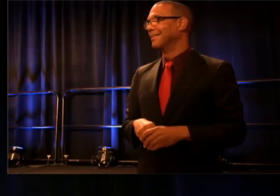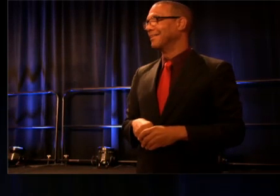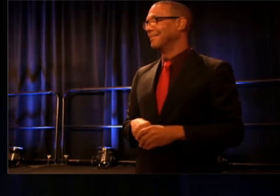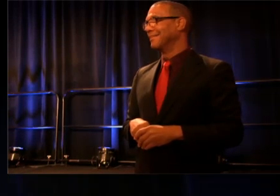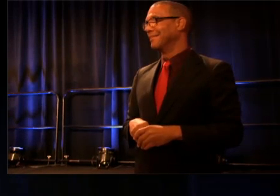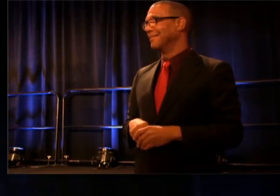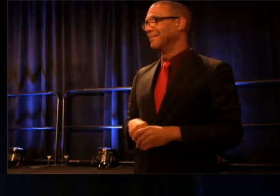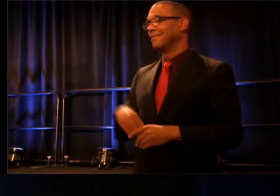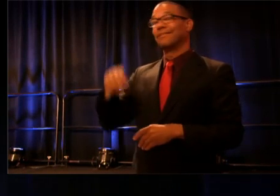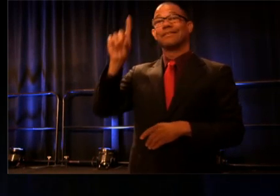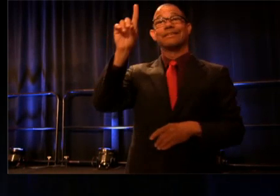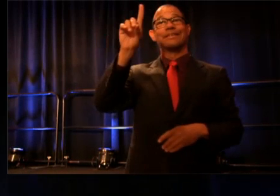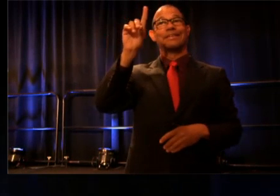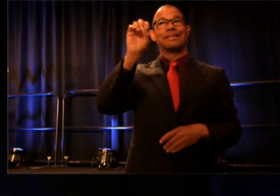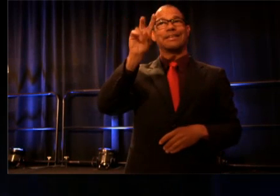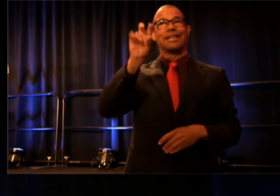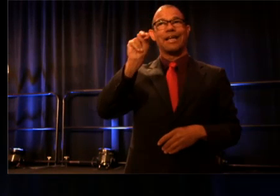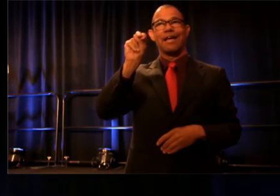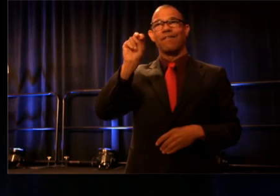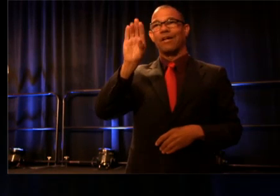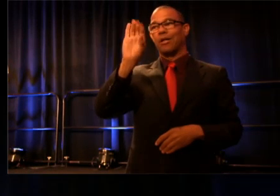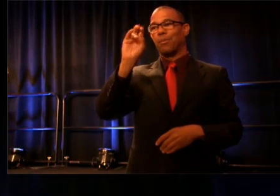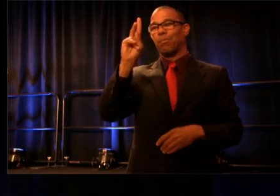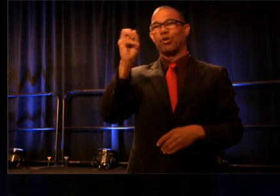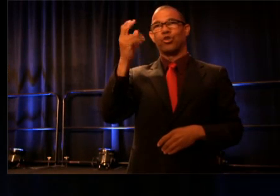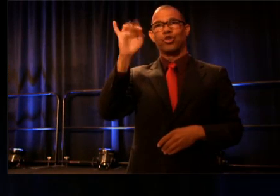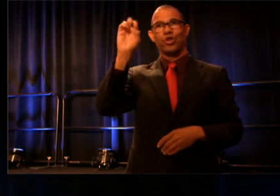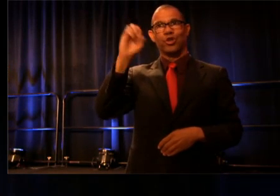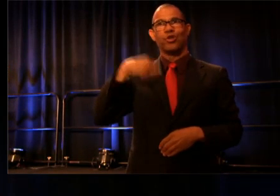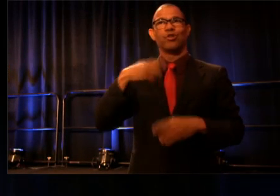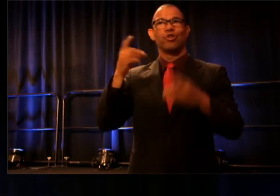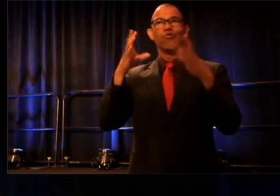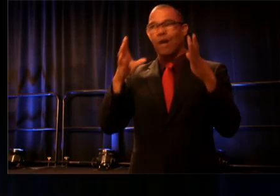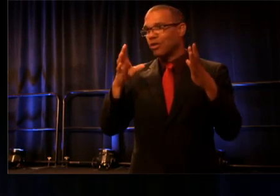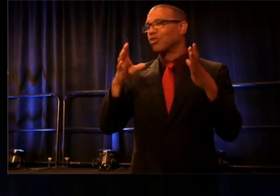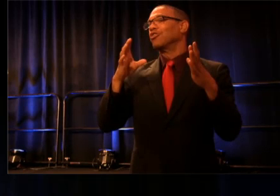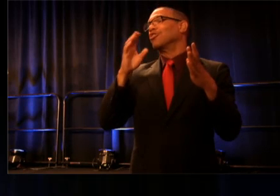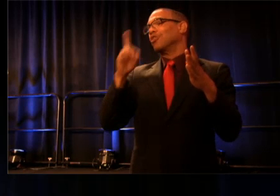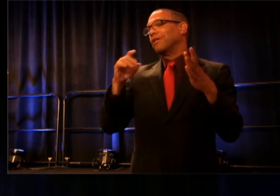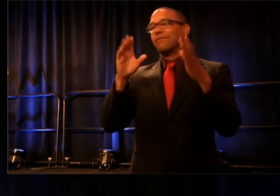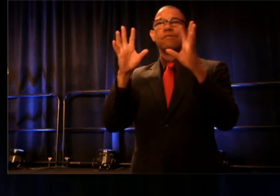I'm Devon Berkshire. I'm the Director of Conferences and field-wide learning here at TCG.